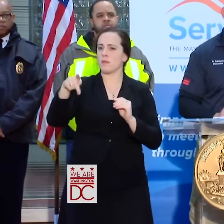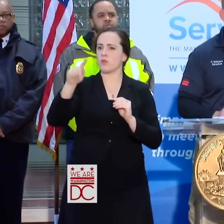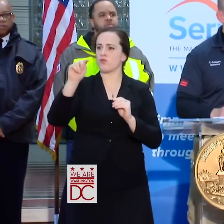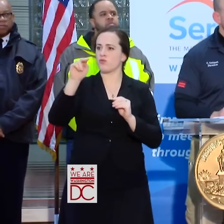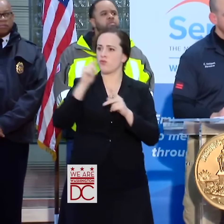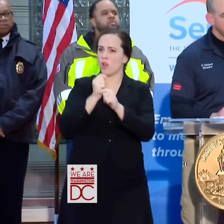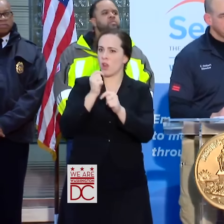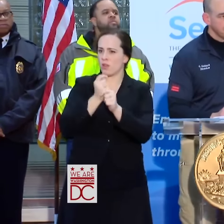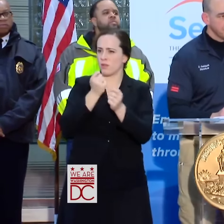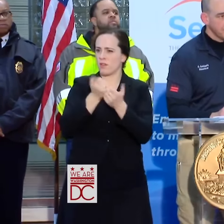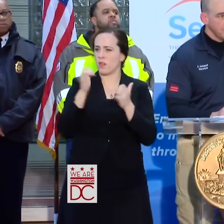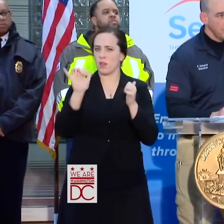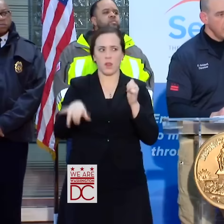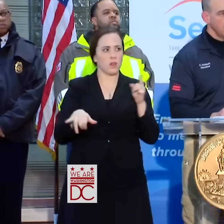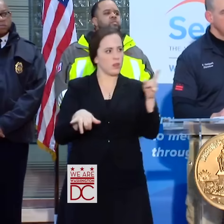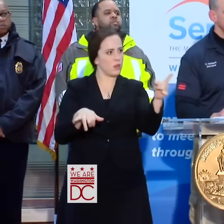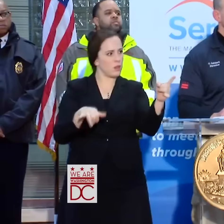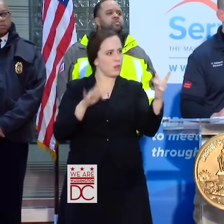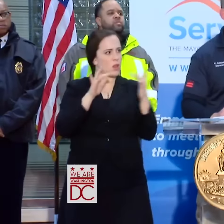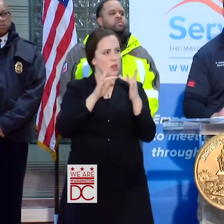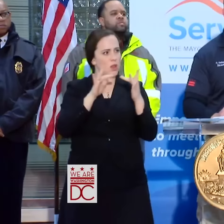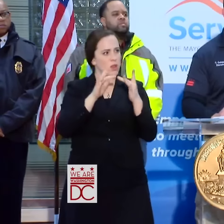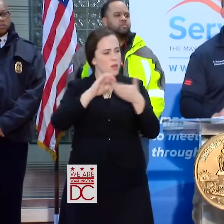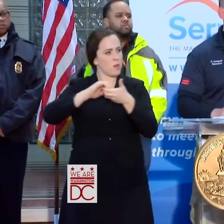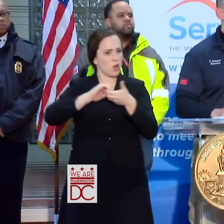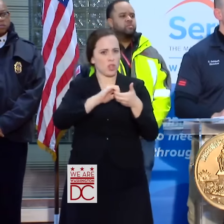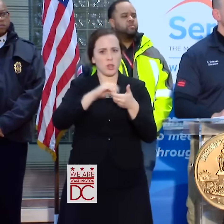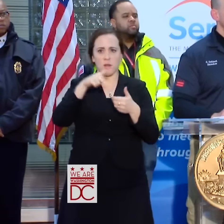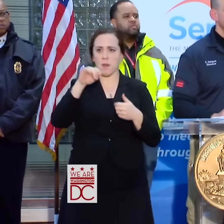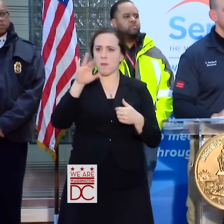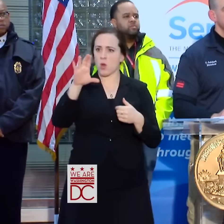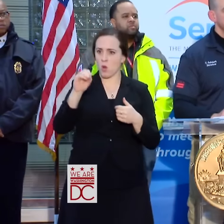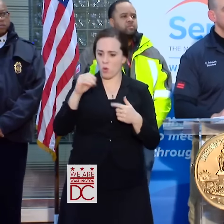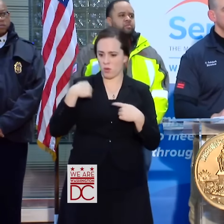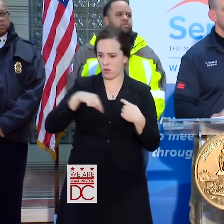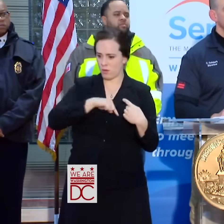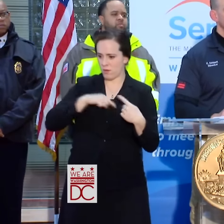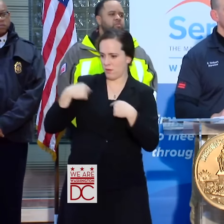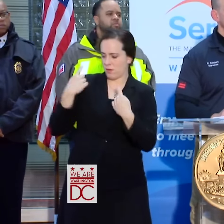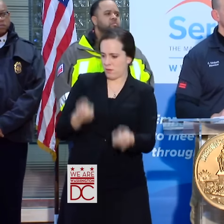THE FACT THAT WE HAVE GOTTEN OUT THROUGH THIS FAR WITHOUT ANY